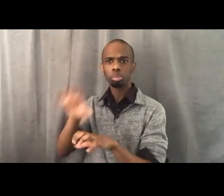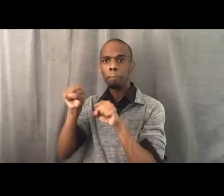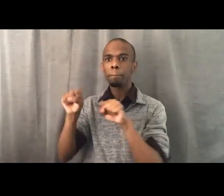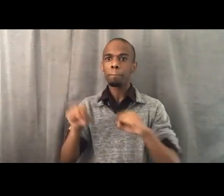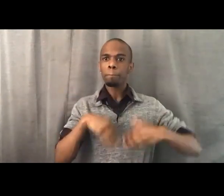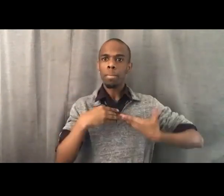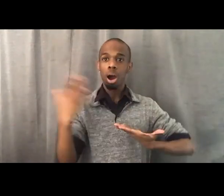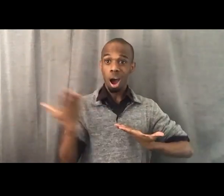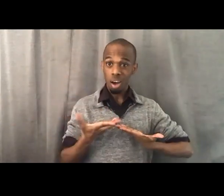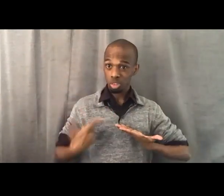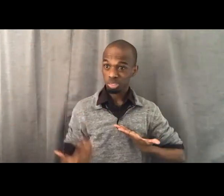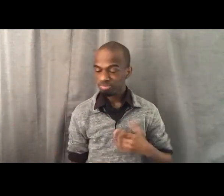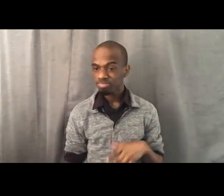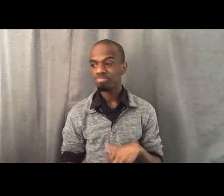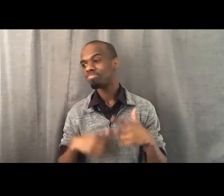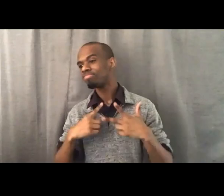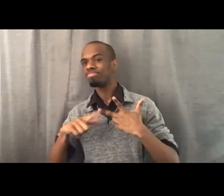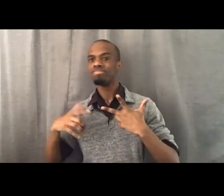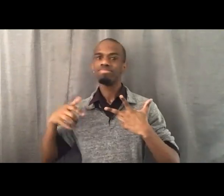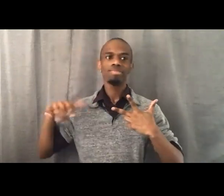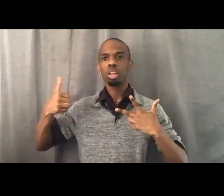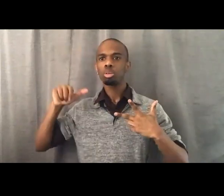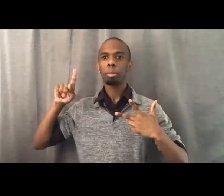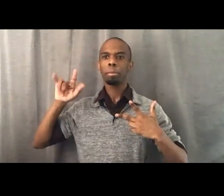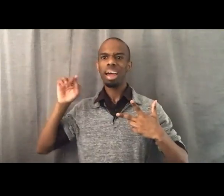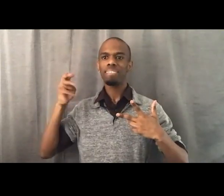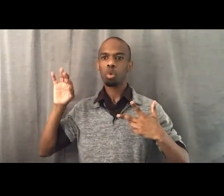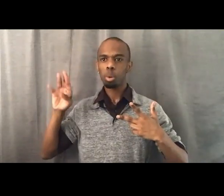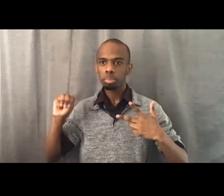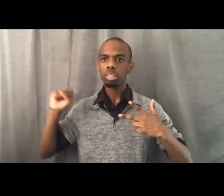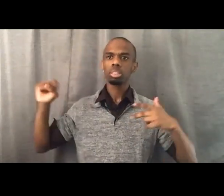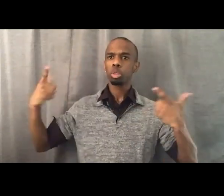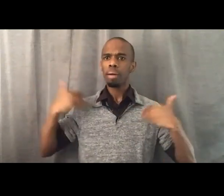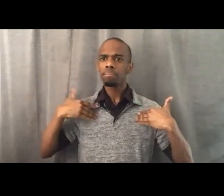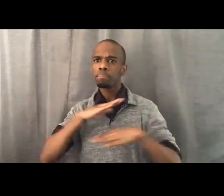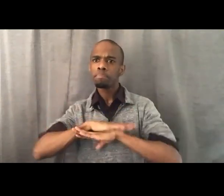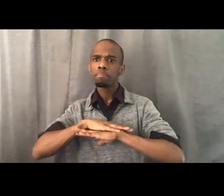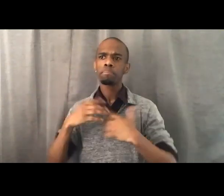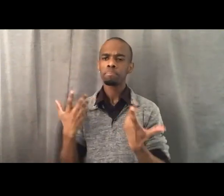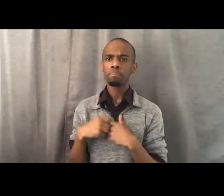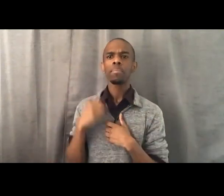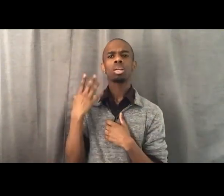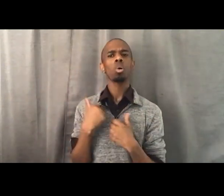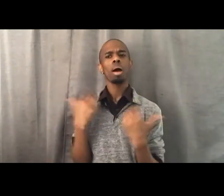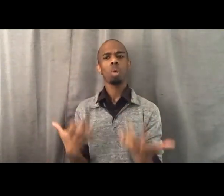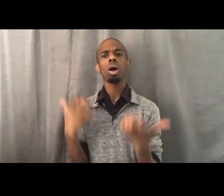What else do you have to offer? So I'd invite folks to talk about what they have to offer